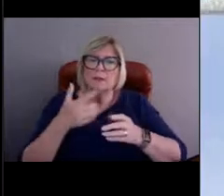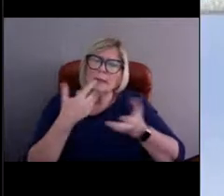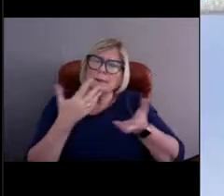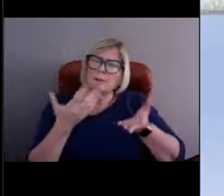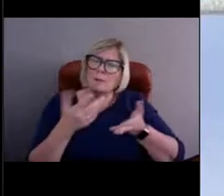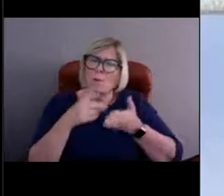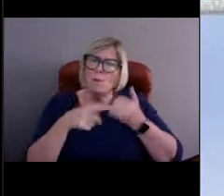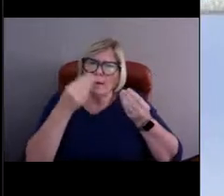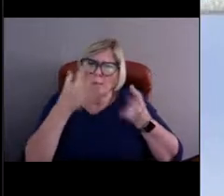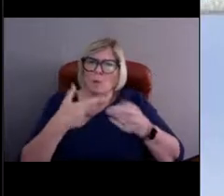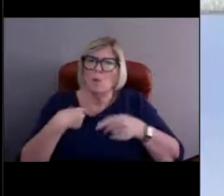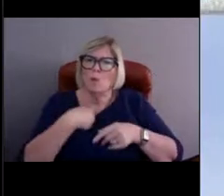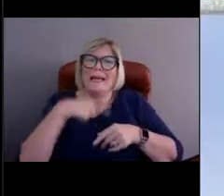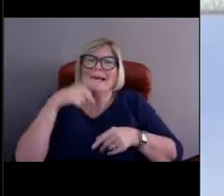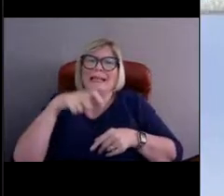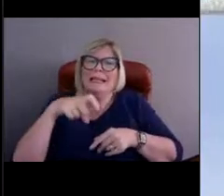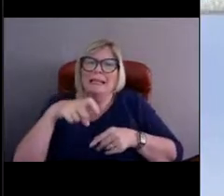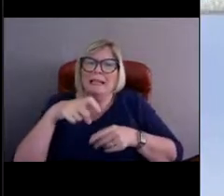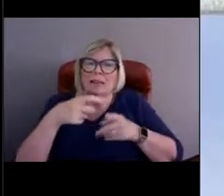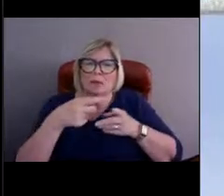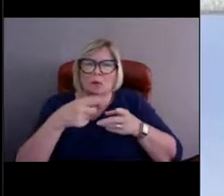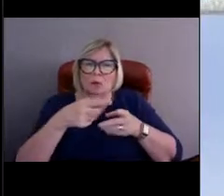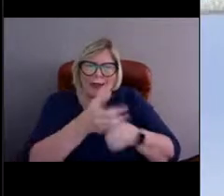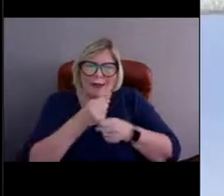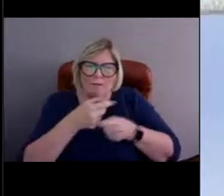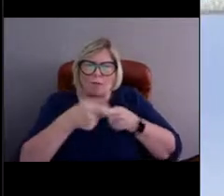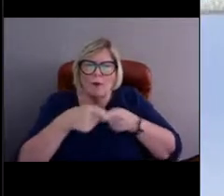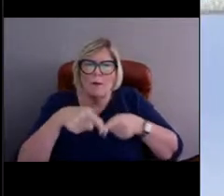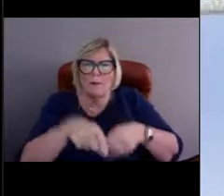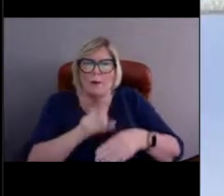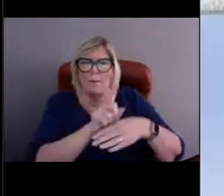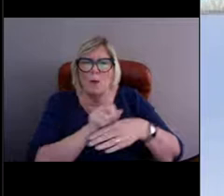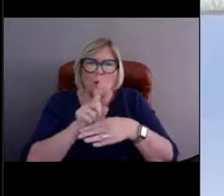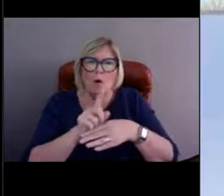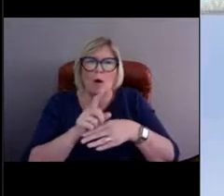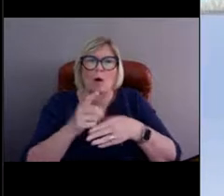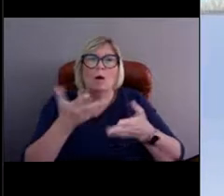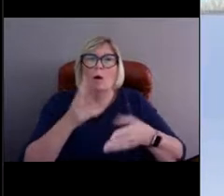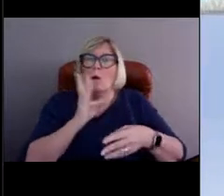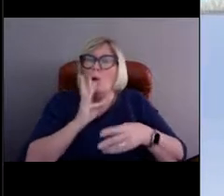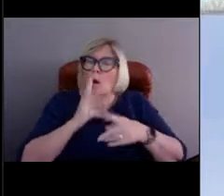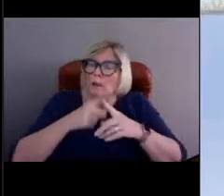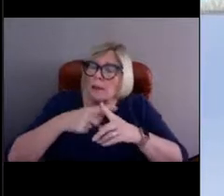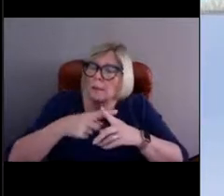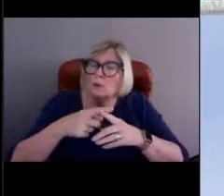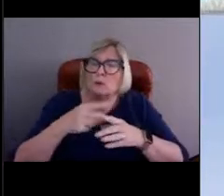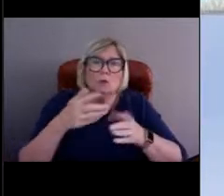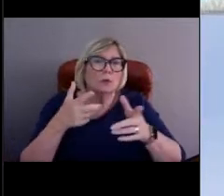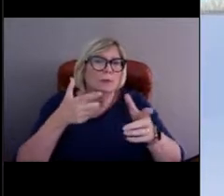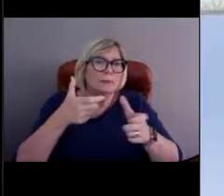What observations do we want to get? Do we need wind speed? Do we need water temperature?" Those are all called requirements.